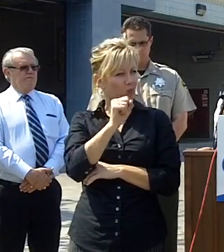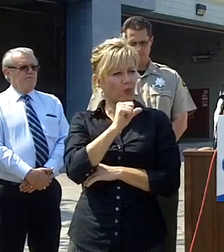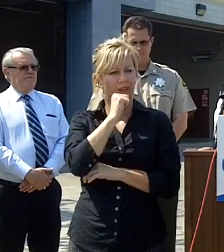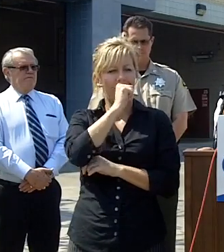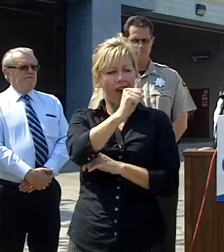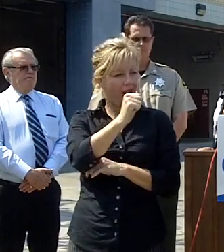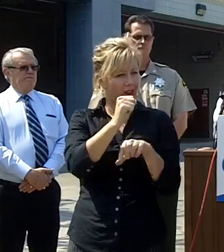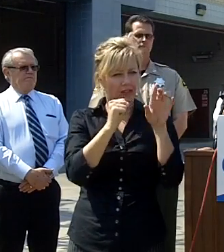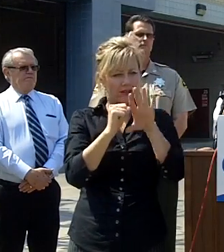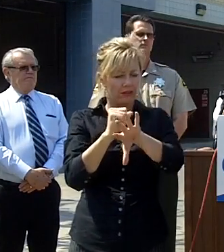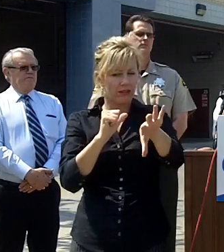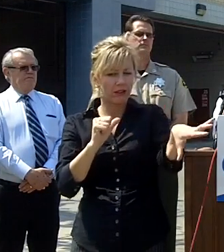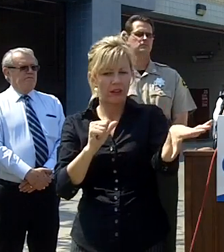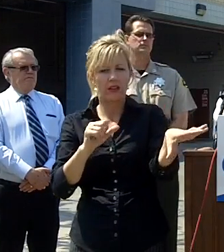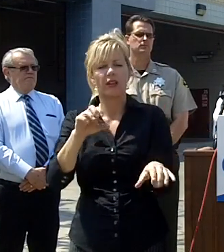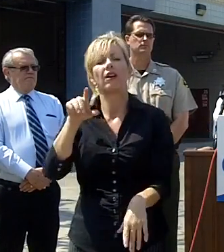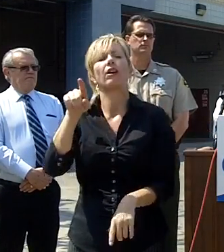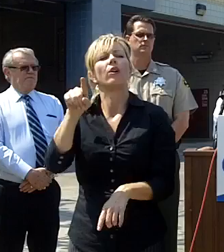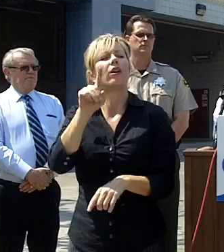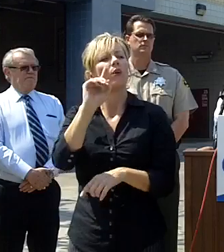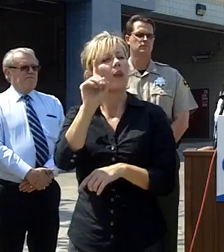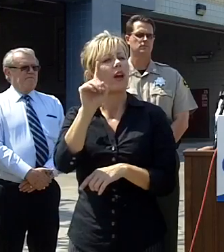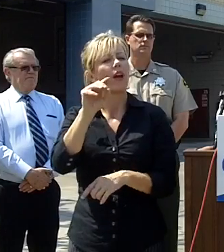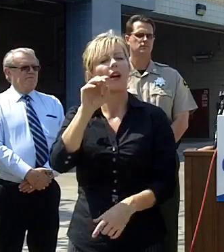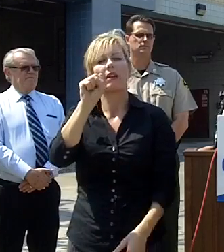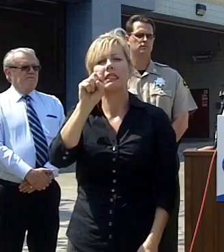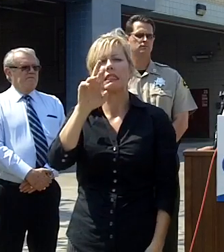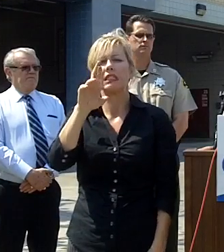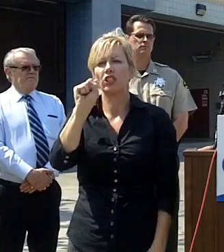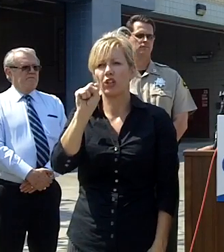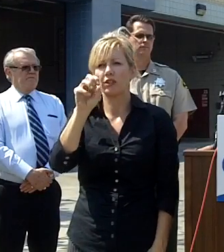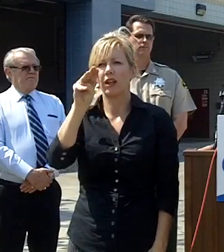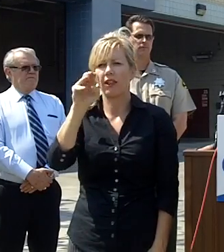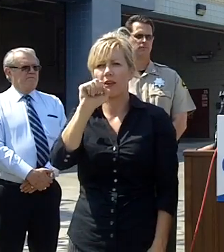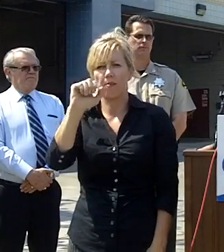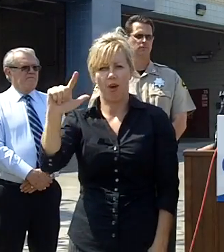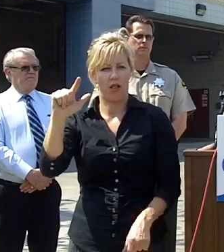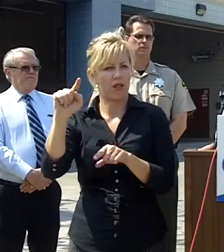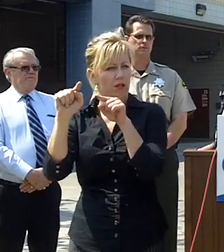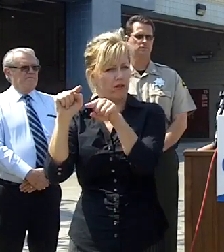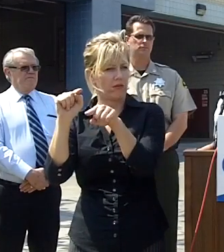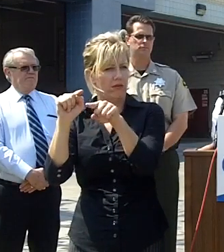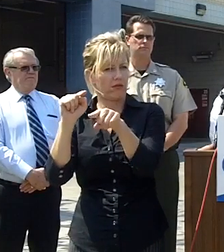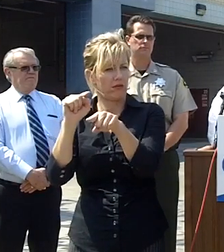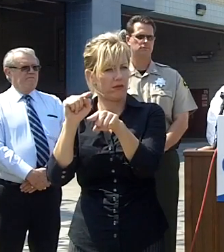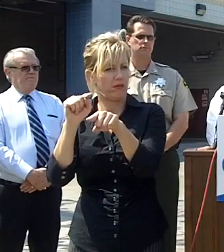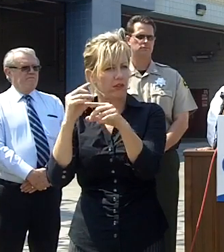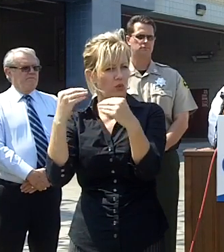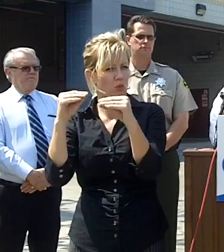so both the evacuation center and reunification center are now in one place at Sears at the mall